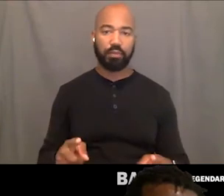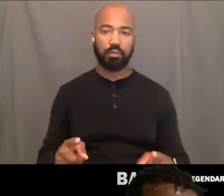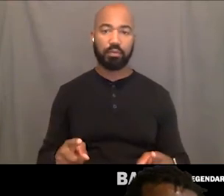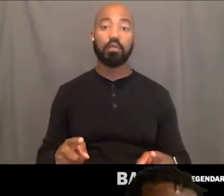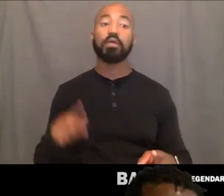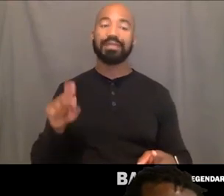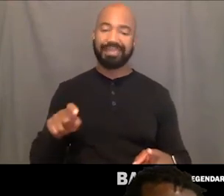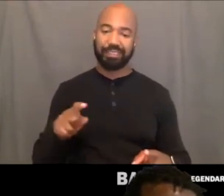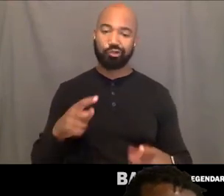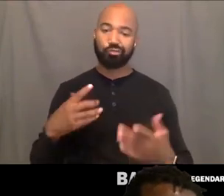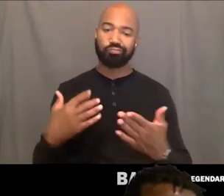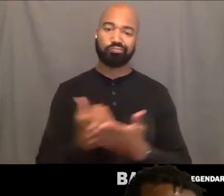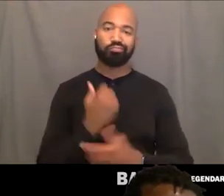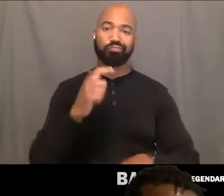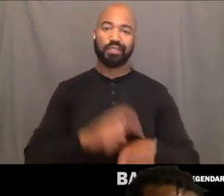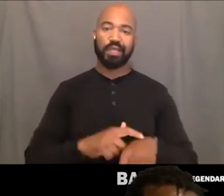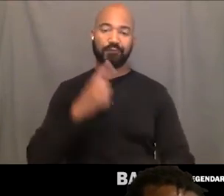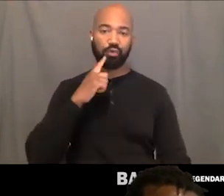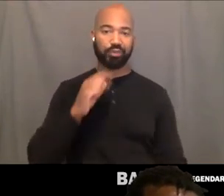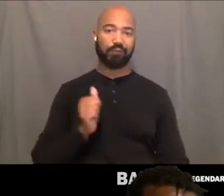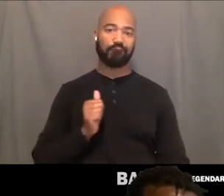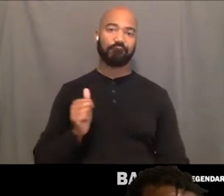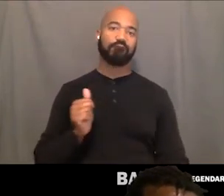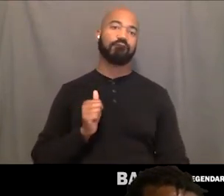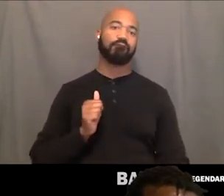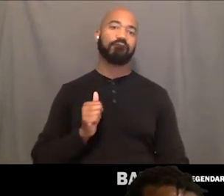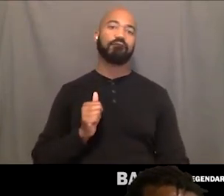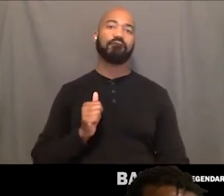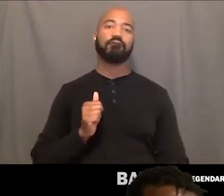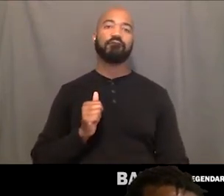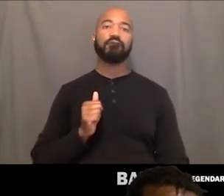So if I tell somebody I'm taking the weekend for me,